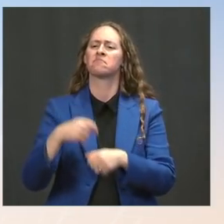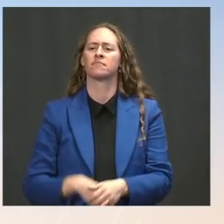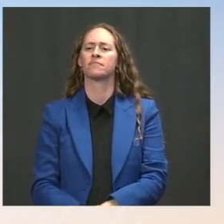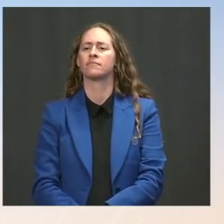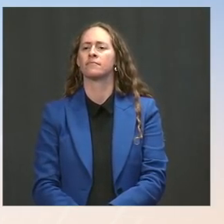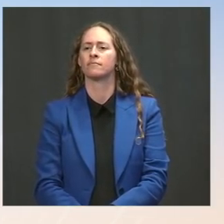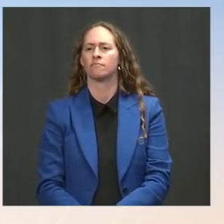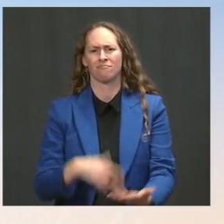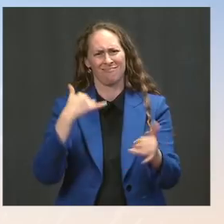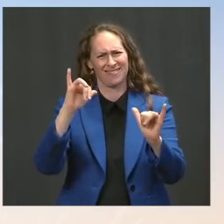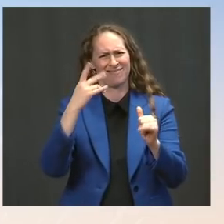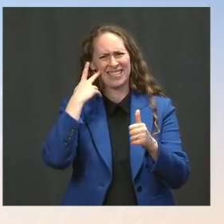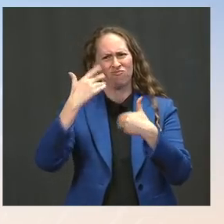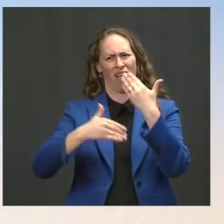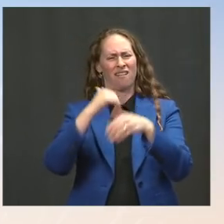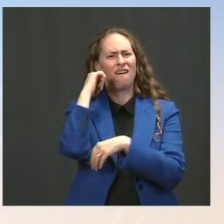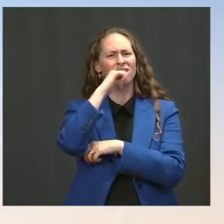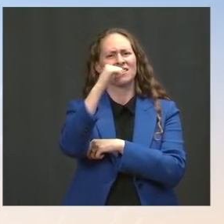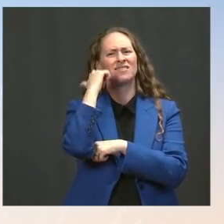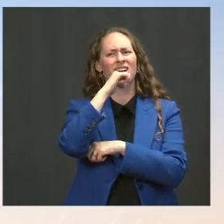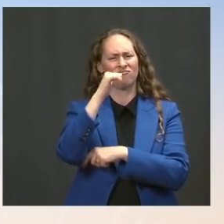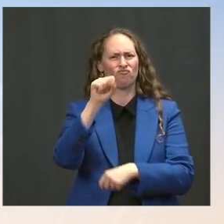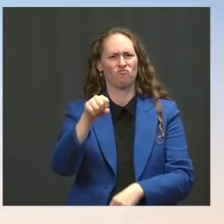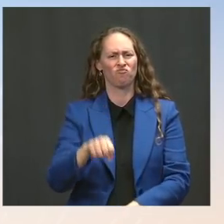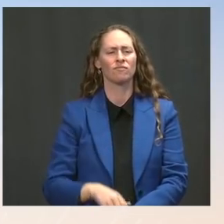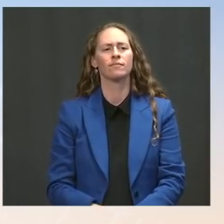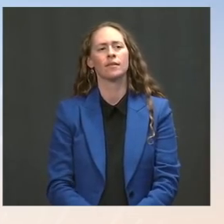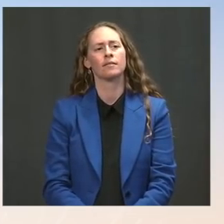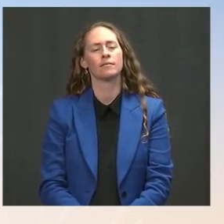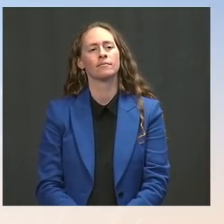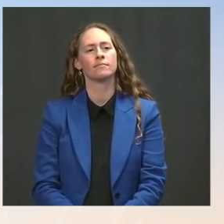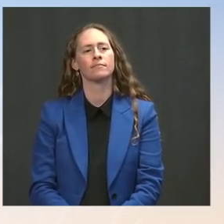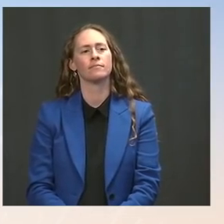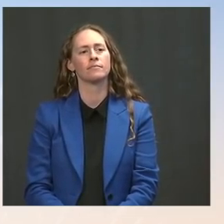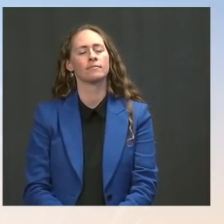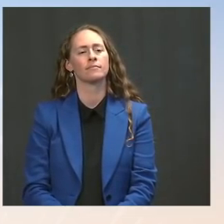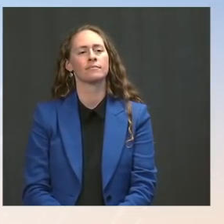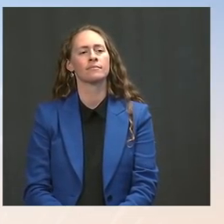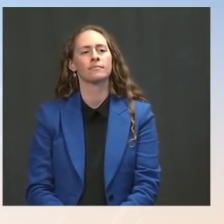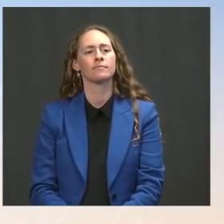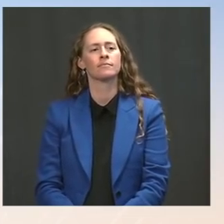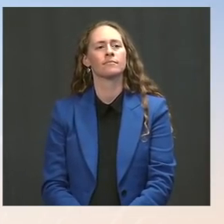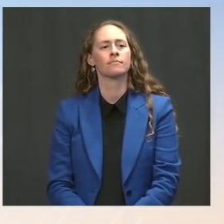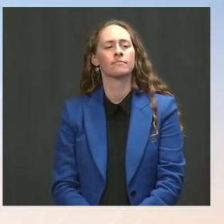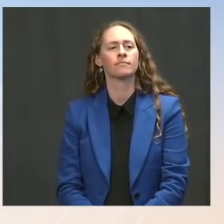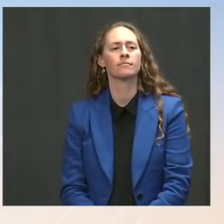The Press: Second question, on COVID: Is there any discussion at the White House, at this point, of President Biden getting a booster shot?